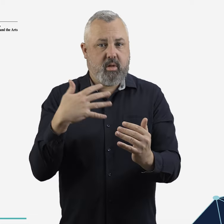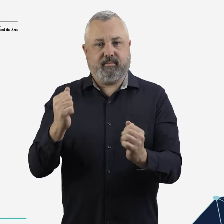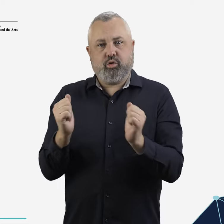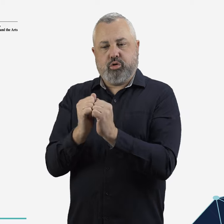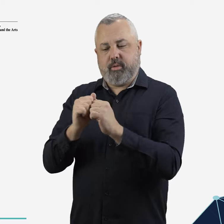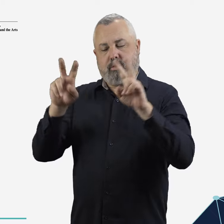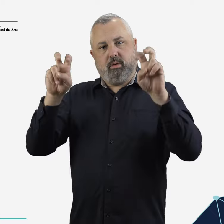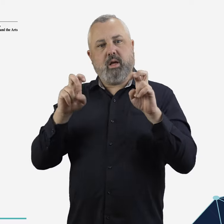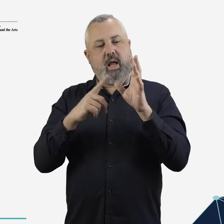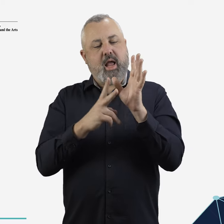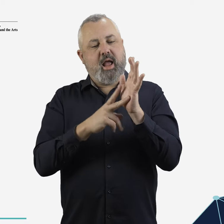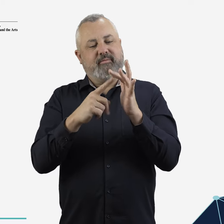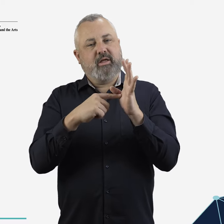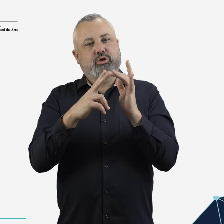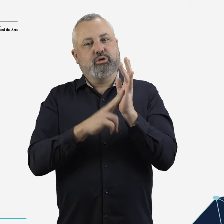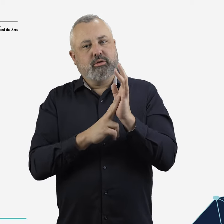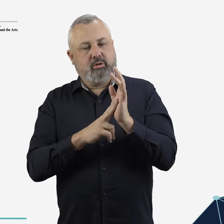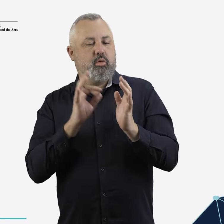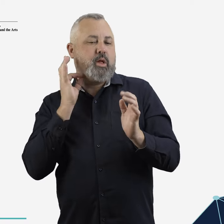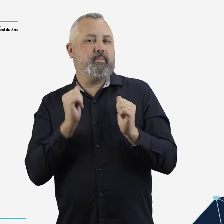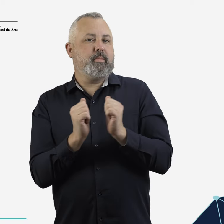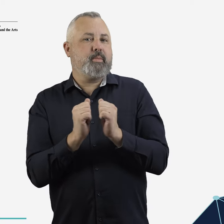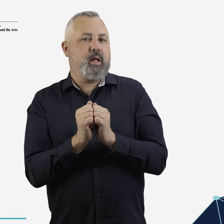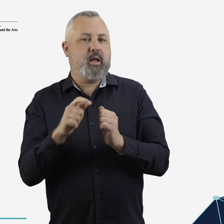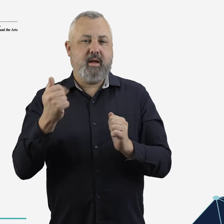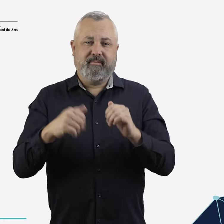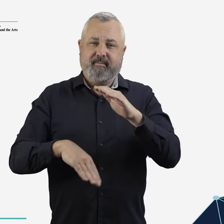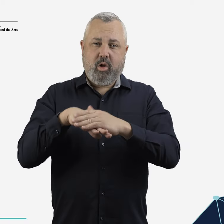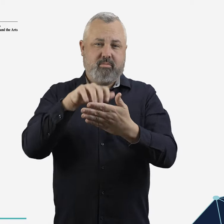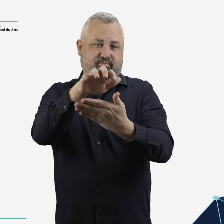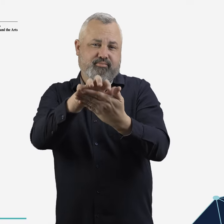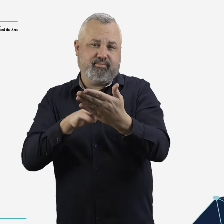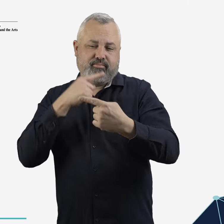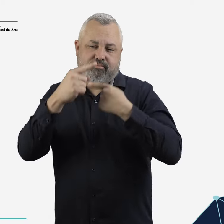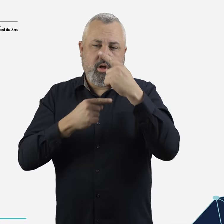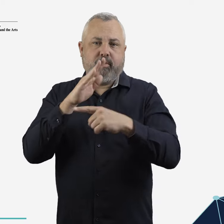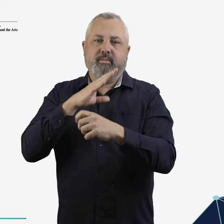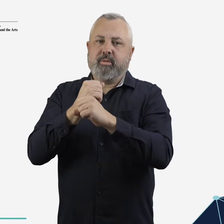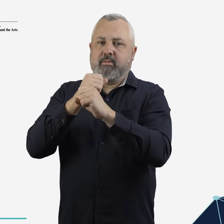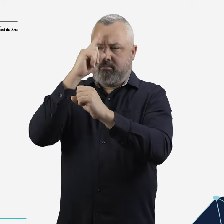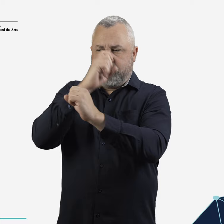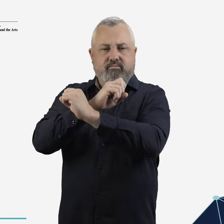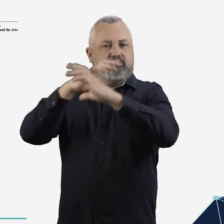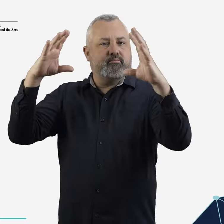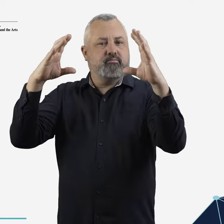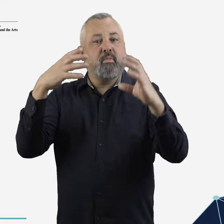The Aviation White Paper sets out a comprehensive plan to achieve the government’s vision for aviation –